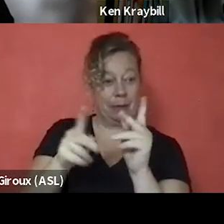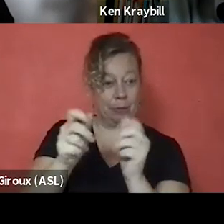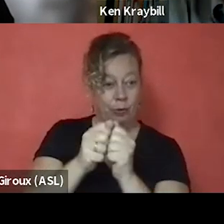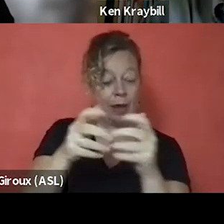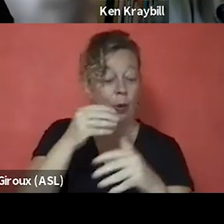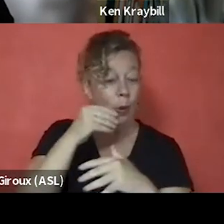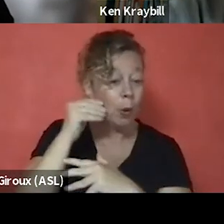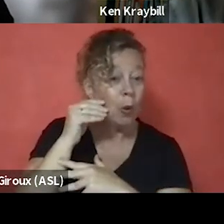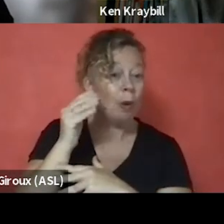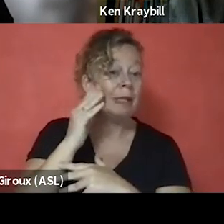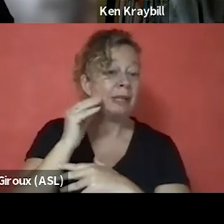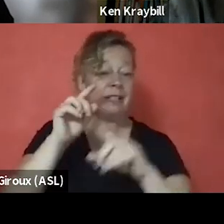and other trauma and et cetera.